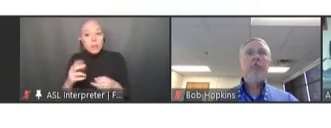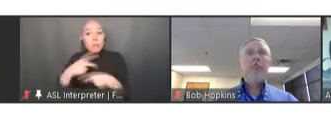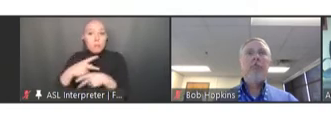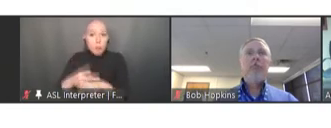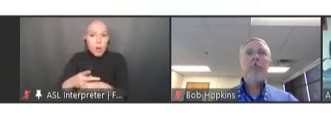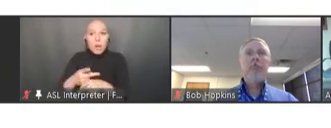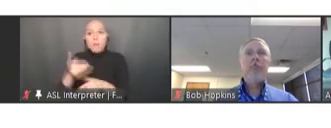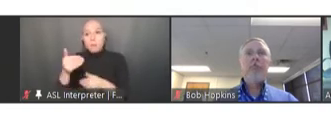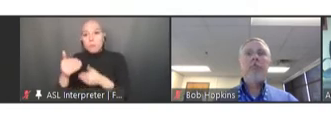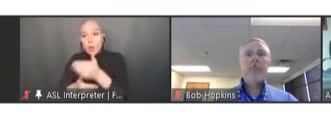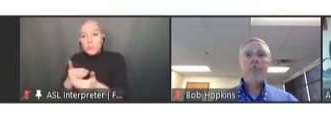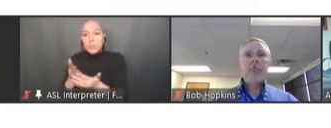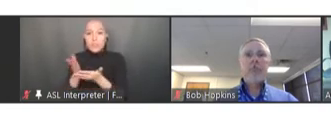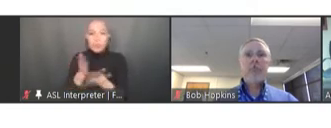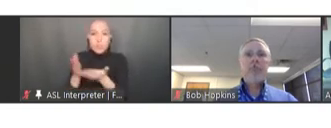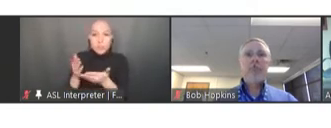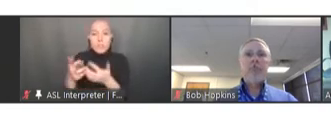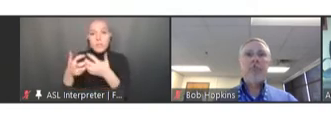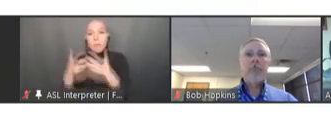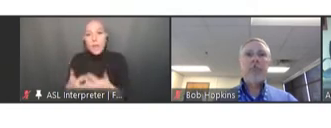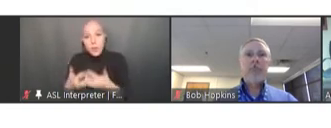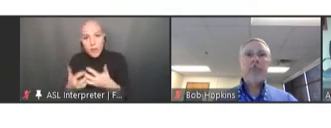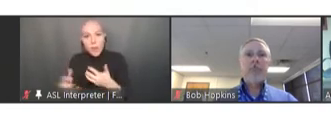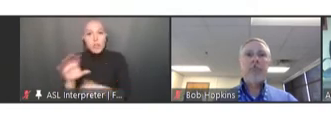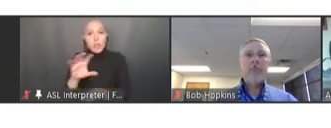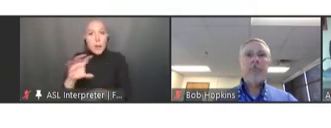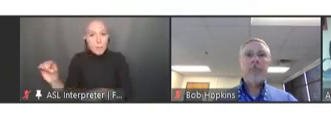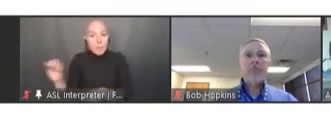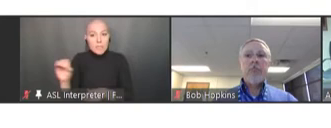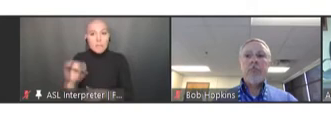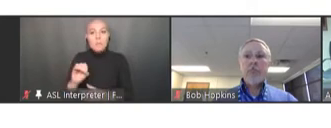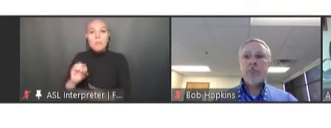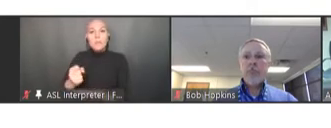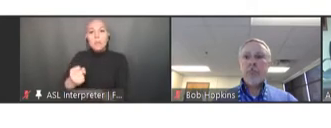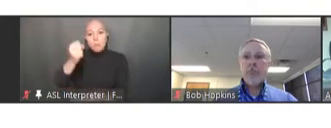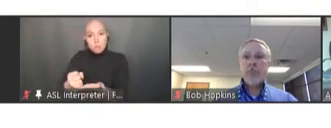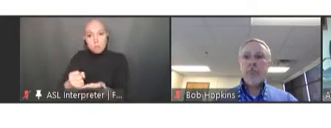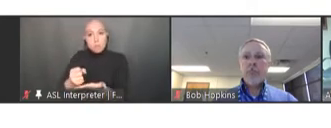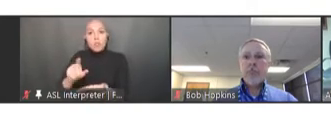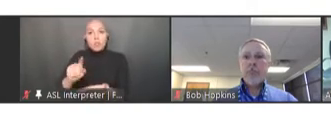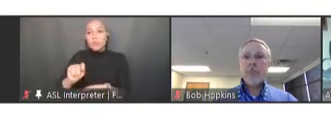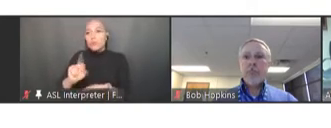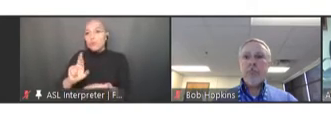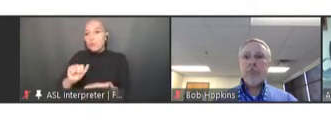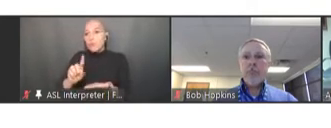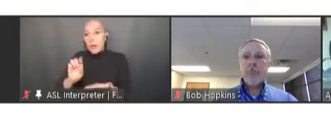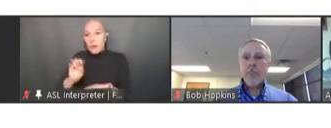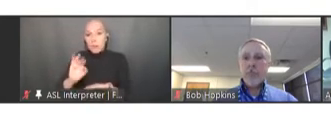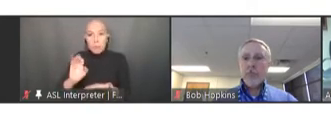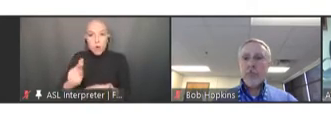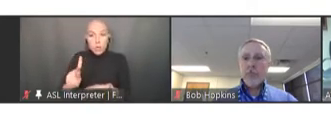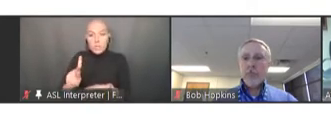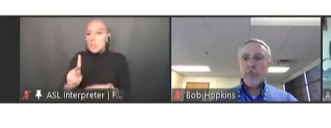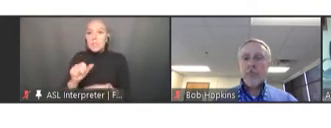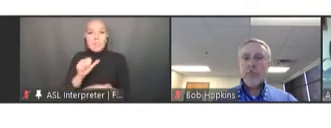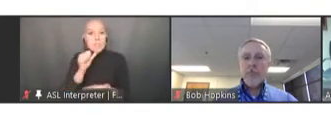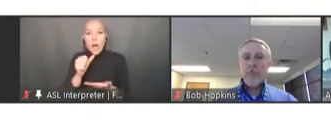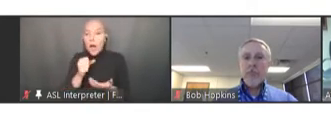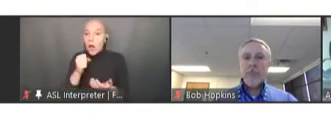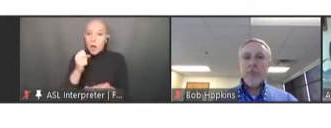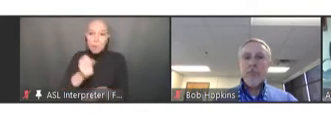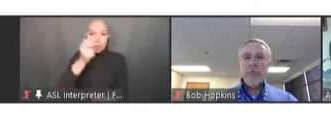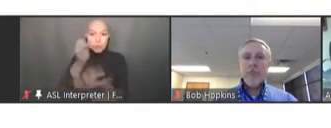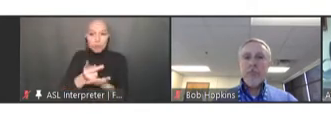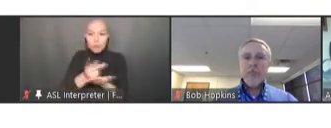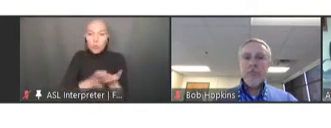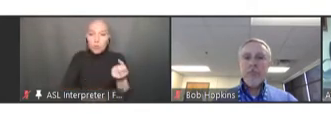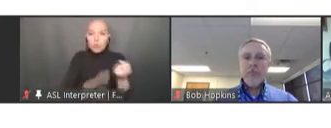companies, or trademarks does not constitute an endorsement by HHS, NVAC or the U.S. government.